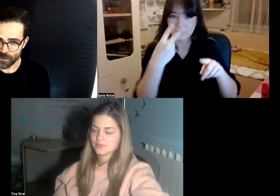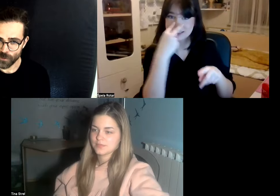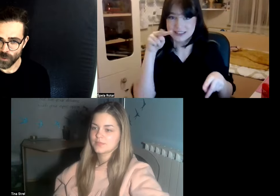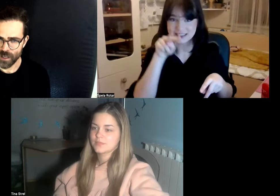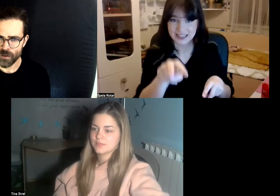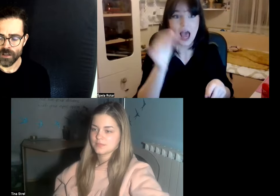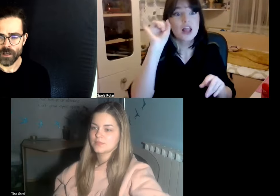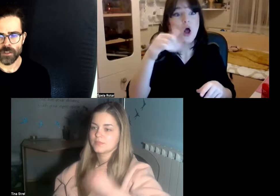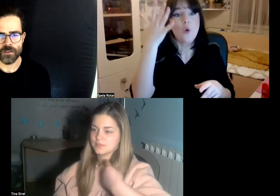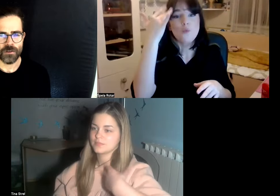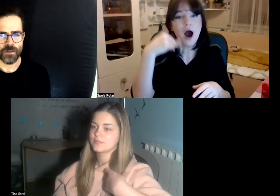we never when you